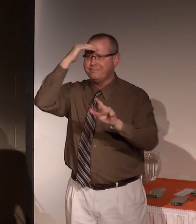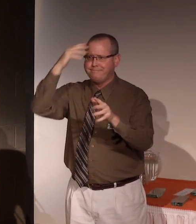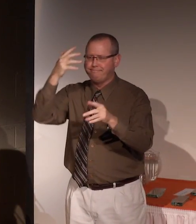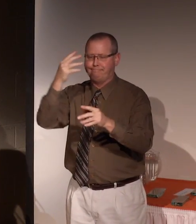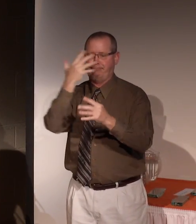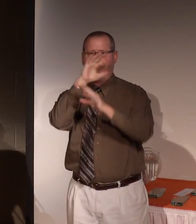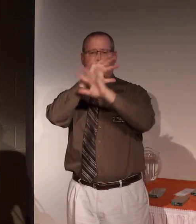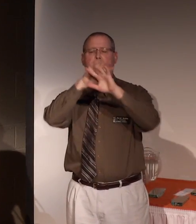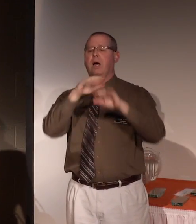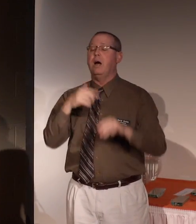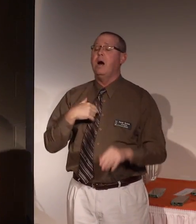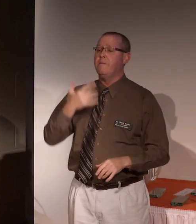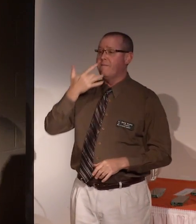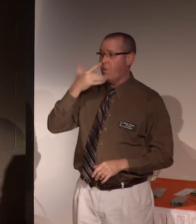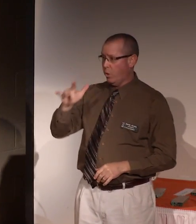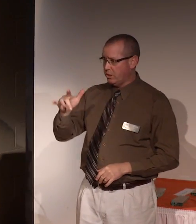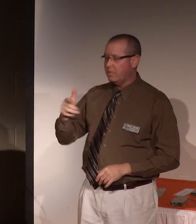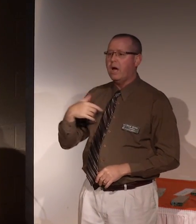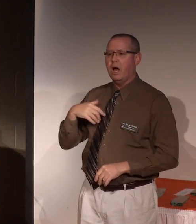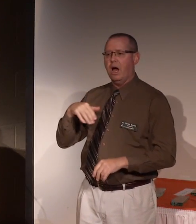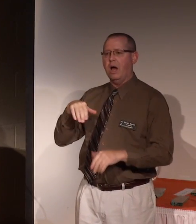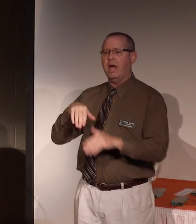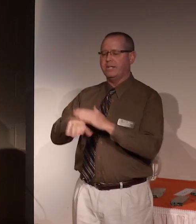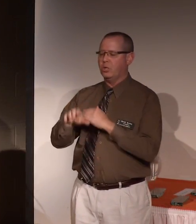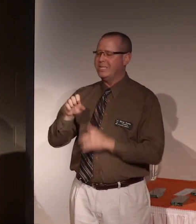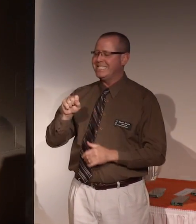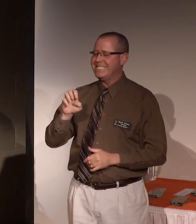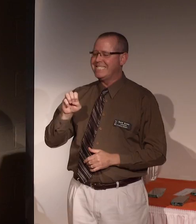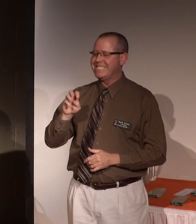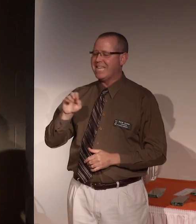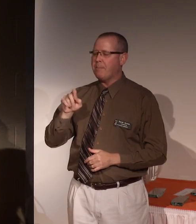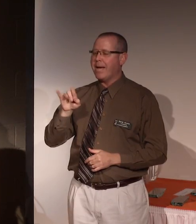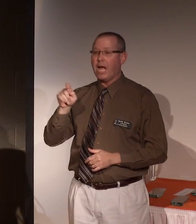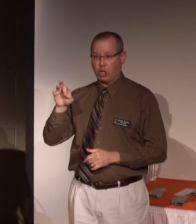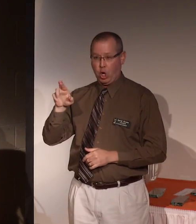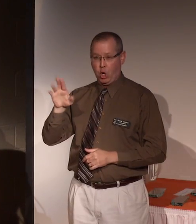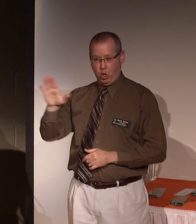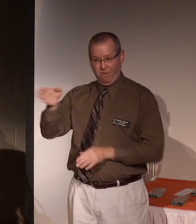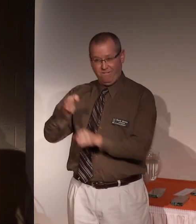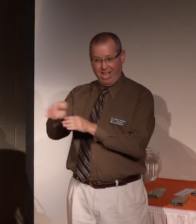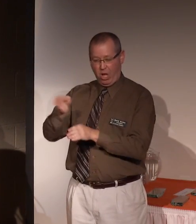I've been fortunate to have entered the semiconductor industry in the early '80s, starting my career in Silicon